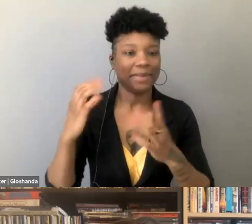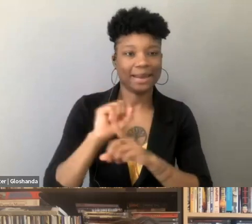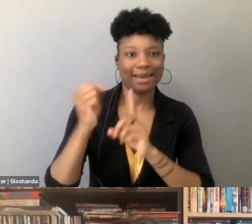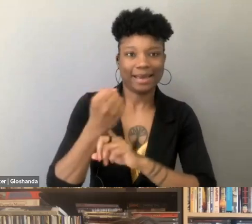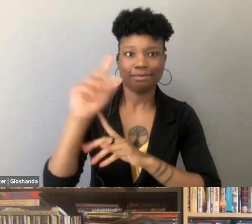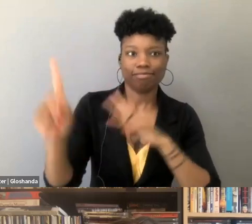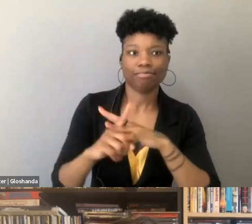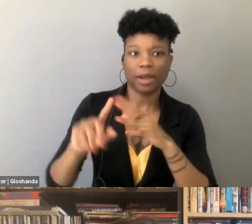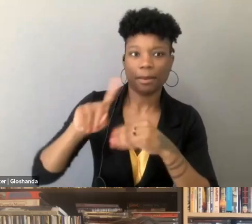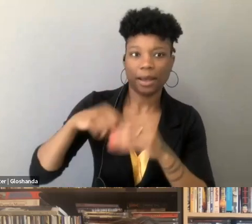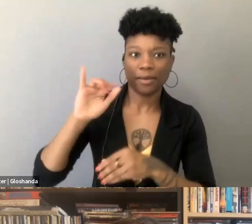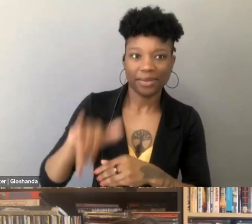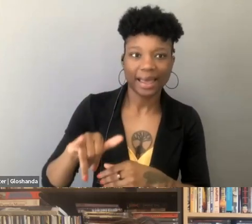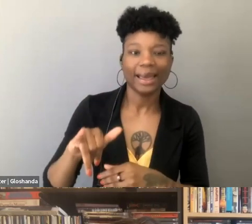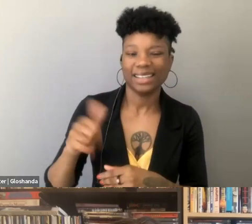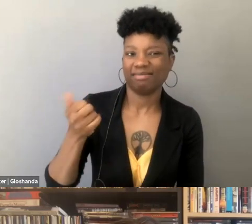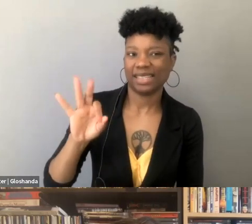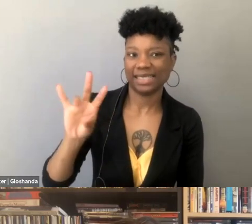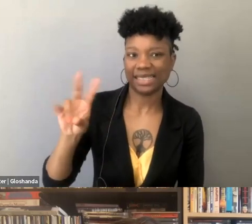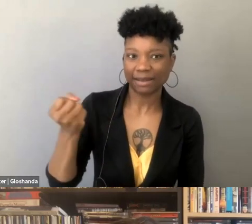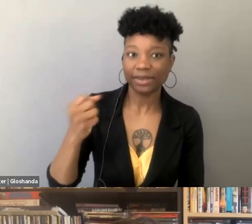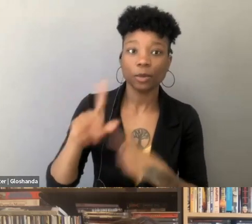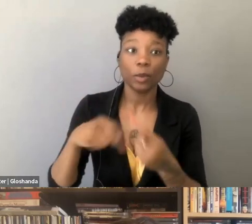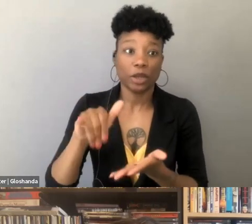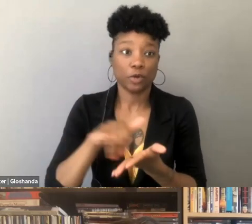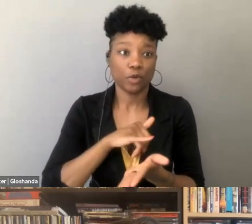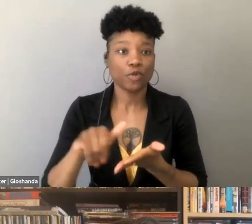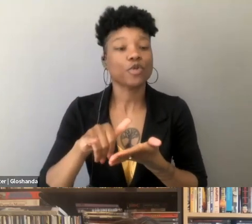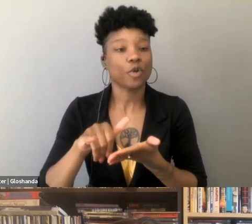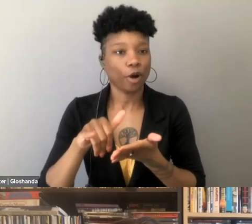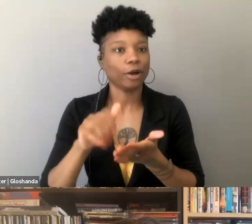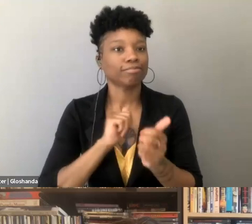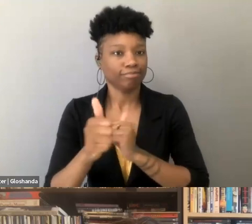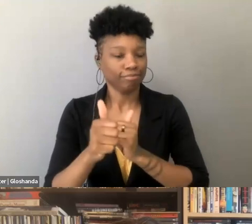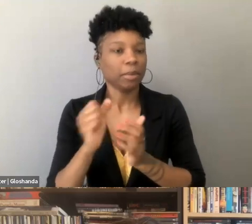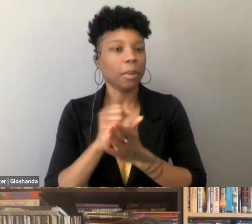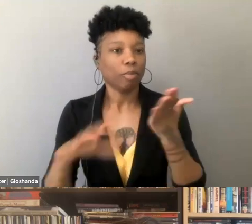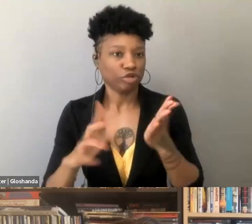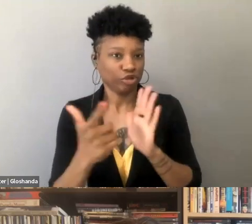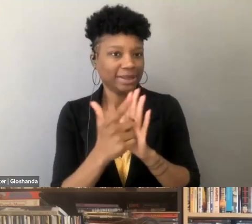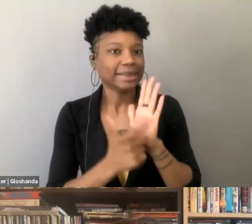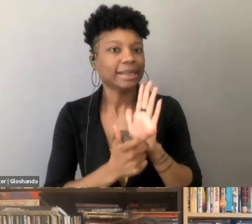especially in the 70s, after New York legalized, same with inches of column on a newspaper or a magazine,